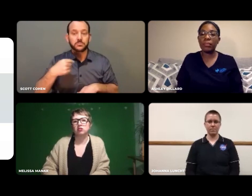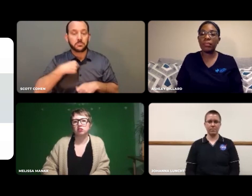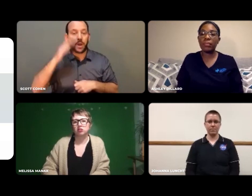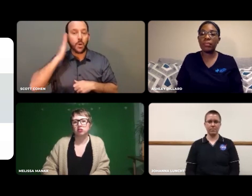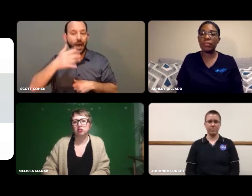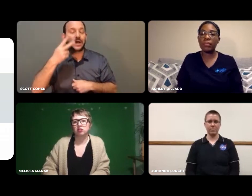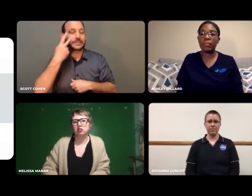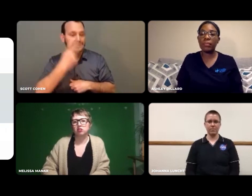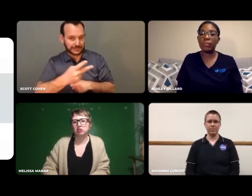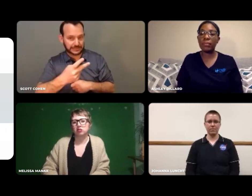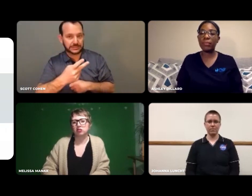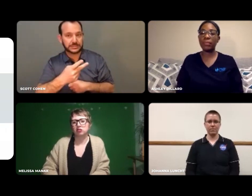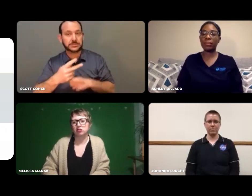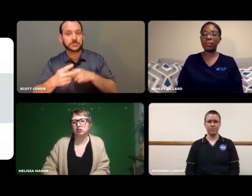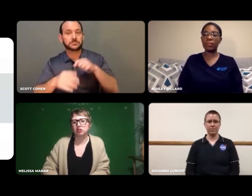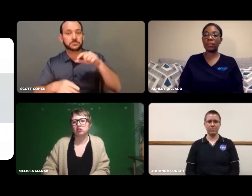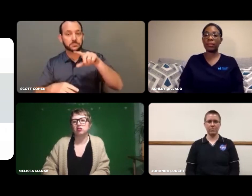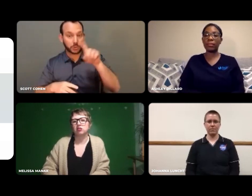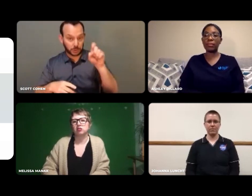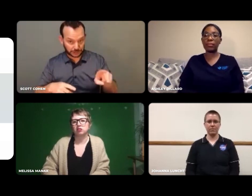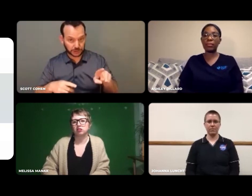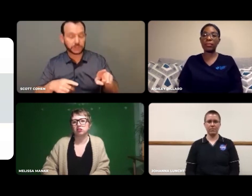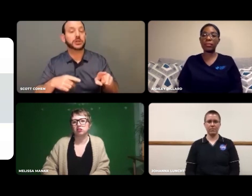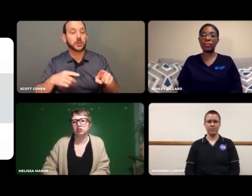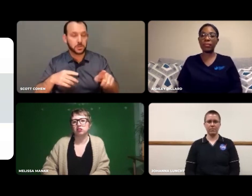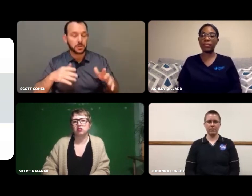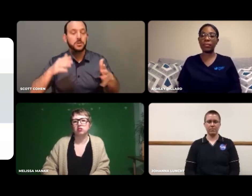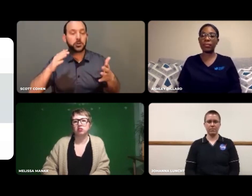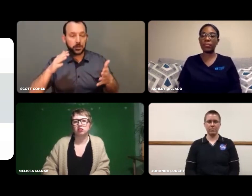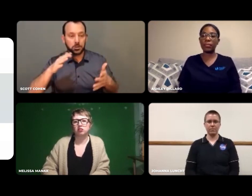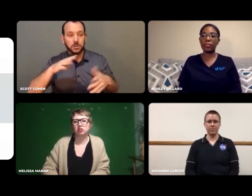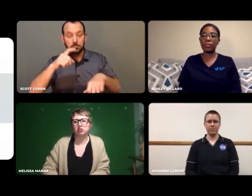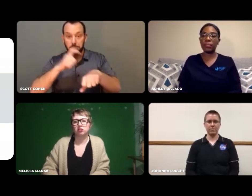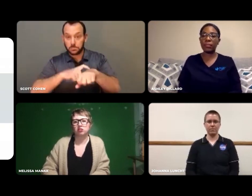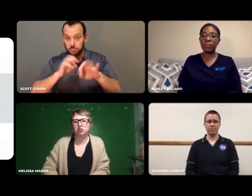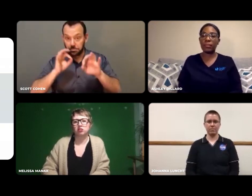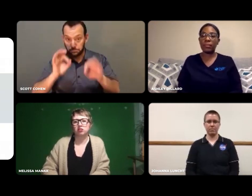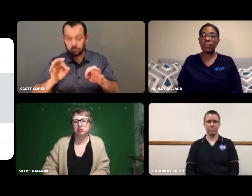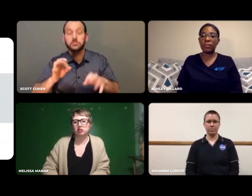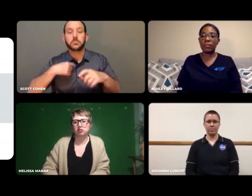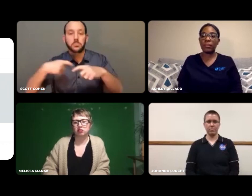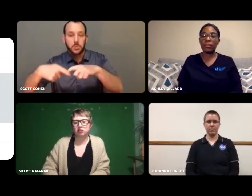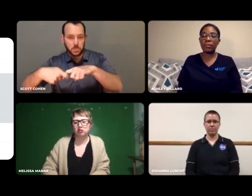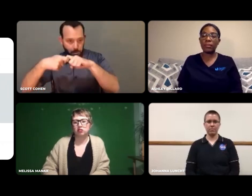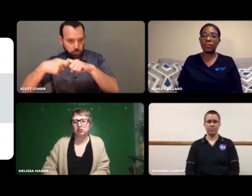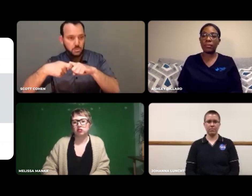I am able to see the questions and when the time is right, I will pause the regular discussion.